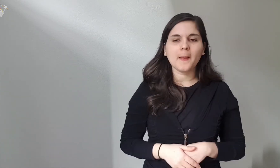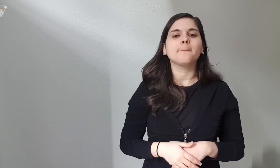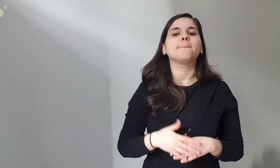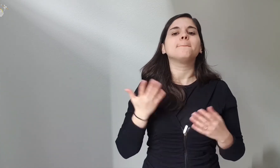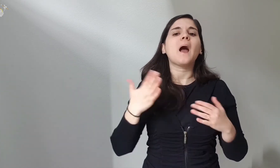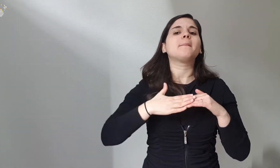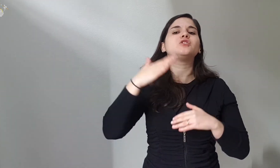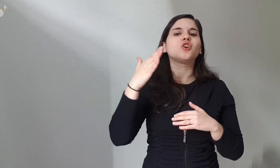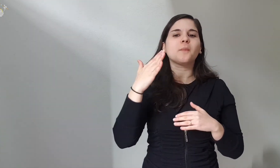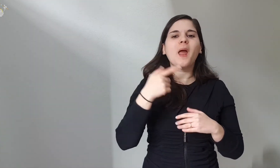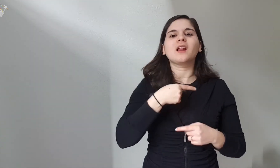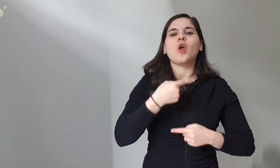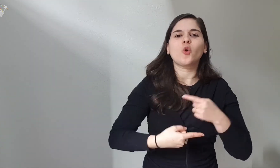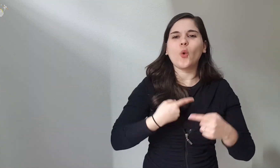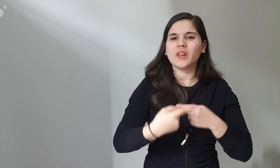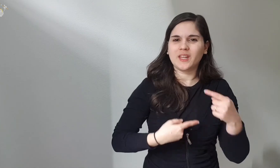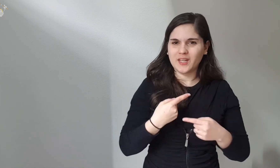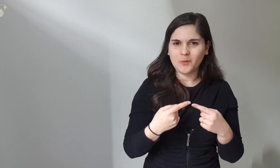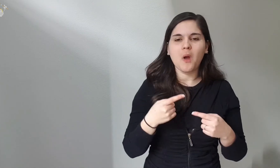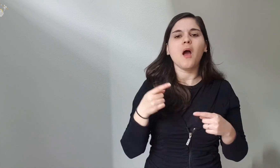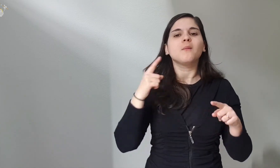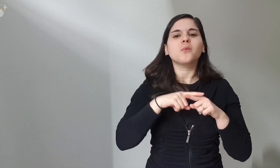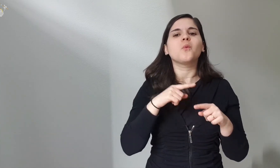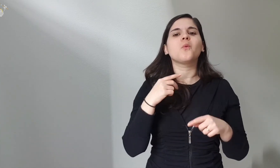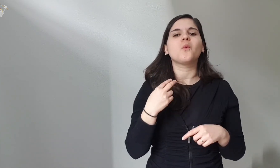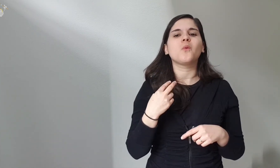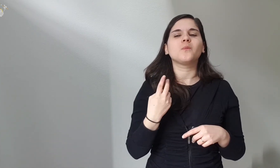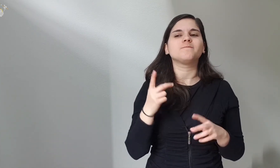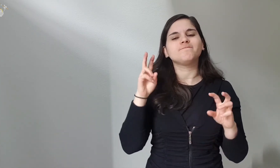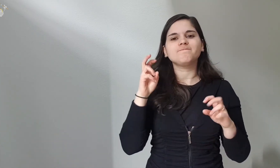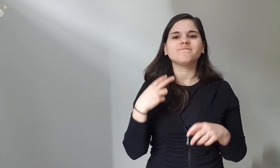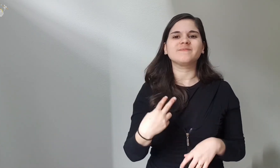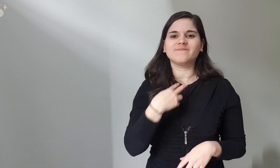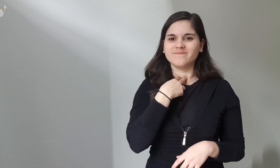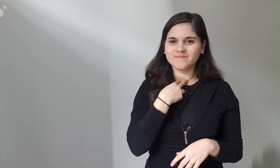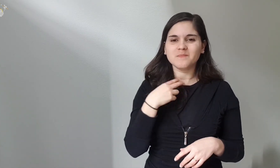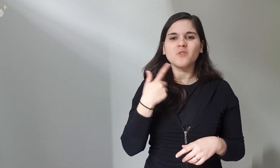but most continue because they are forced to.